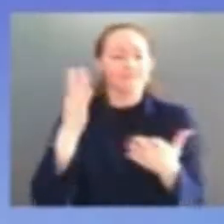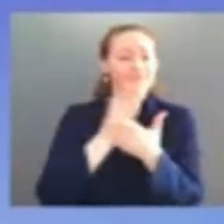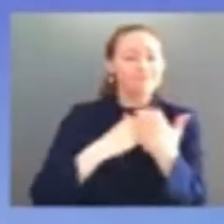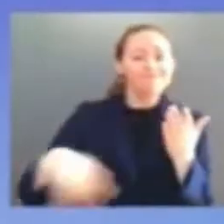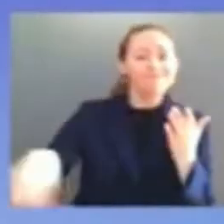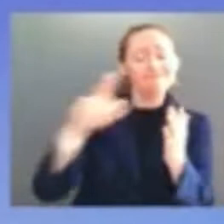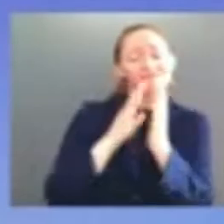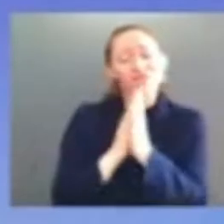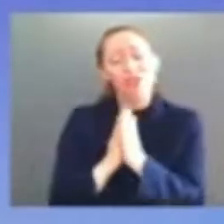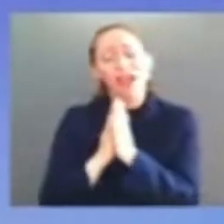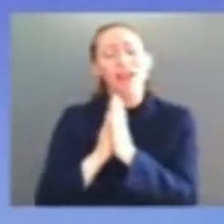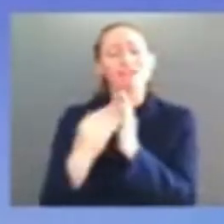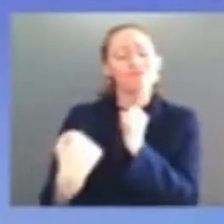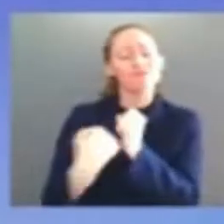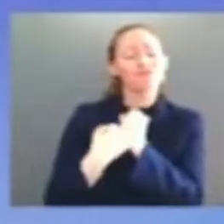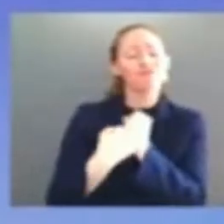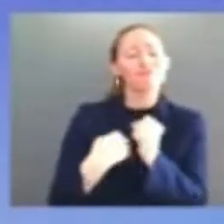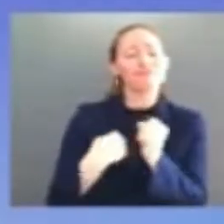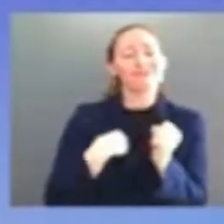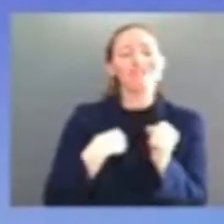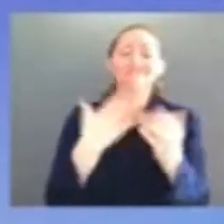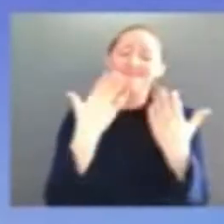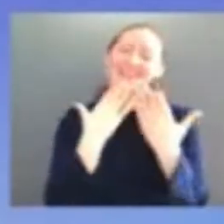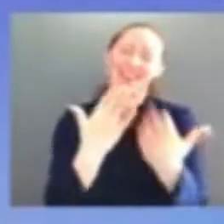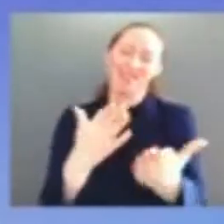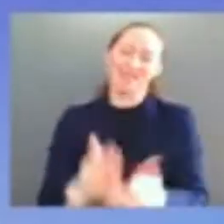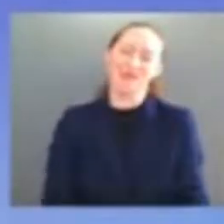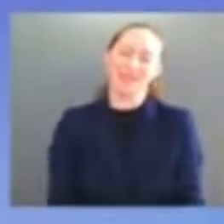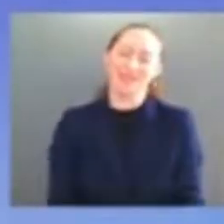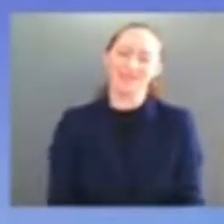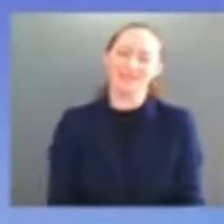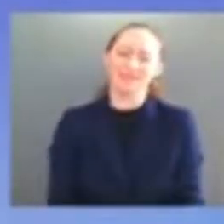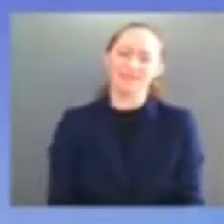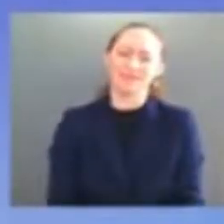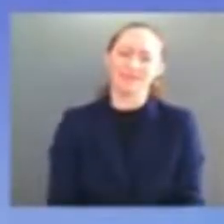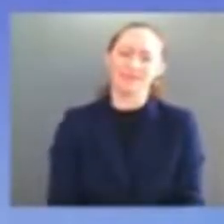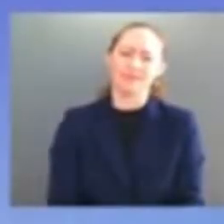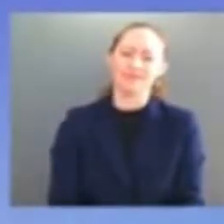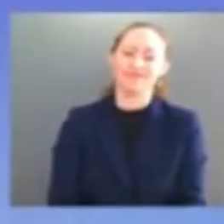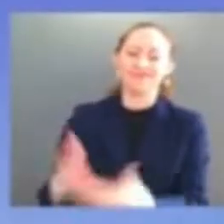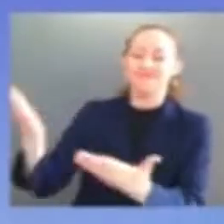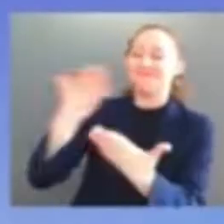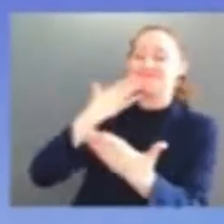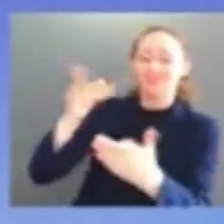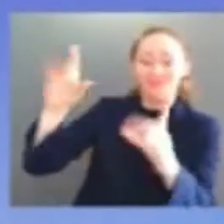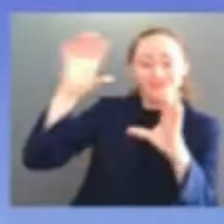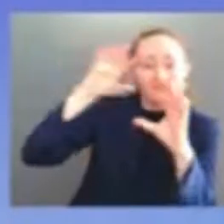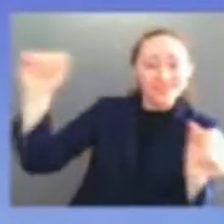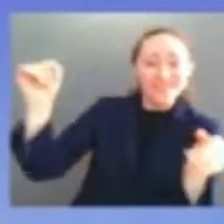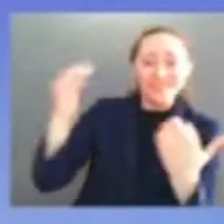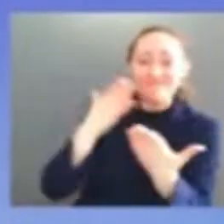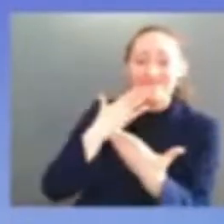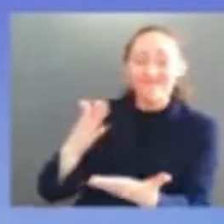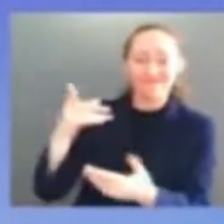thank you as well mr president for believing in me and for honoring me with this extraordinary